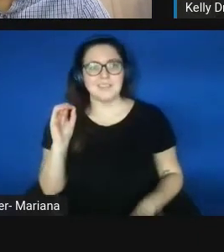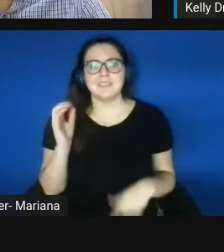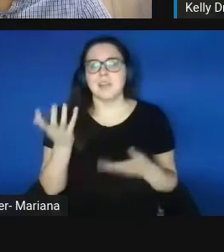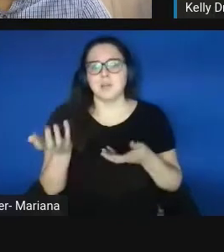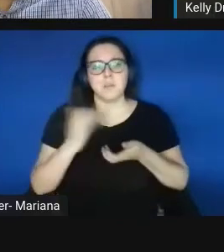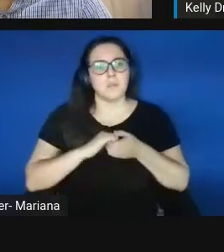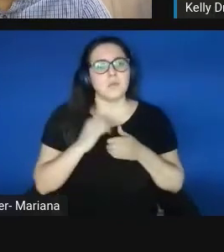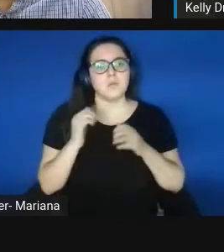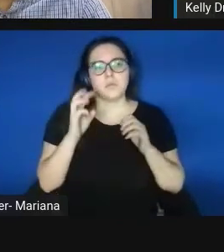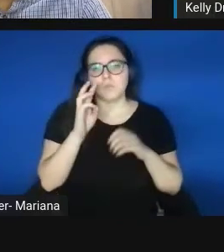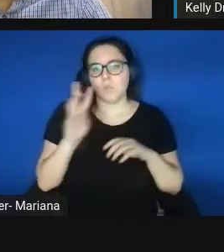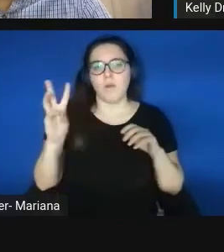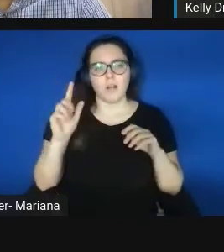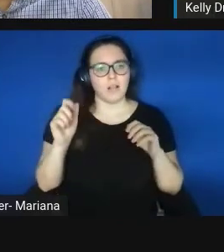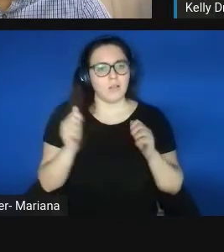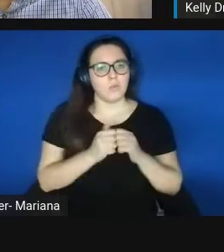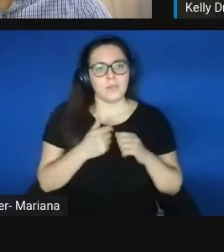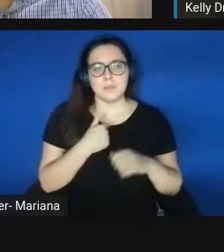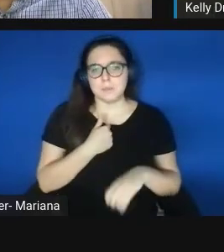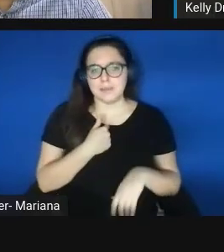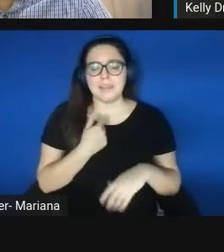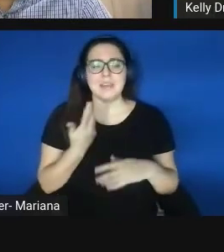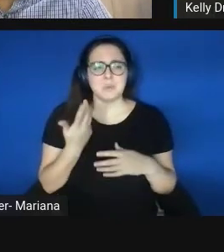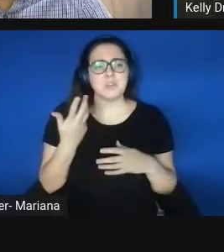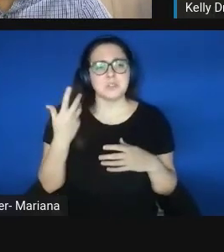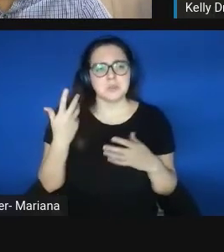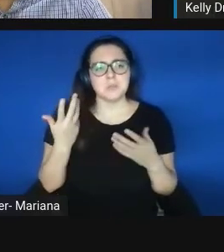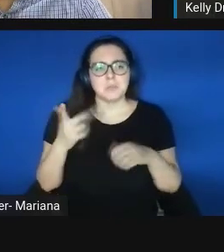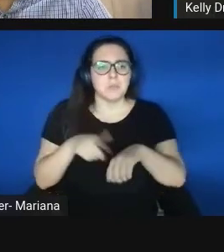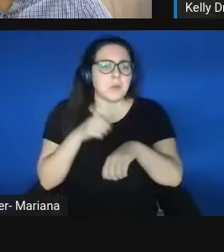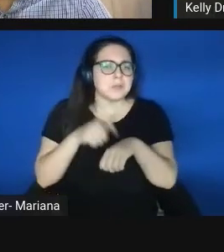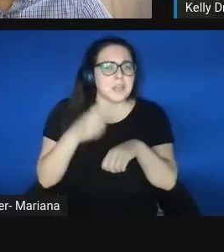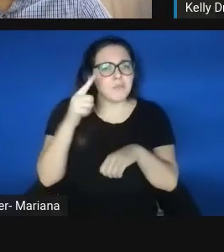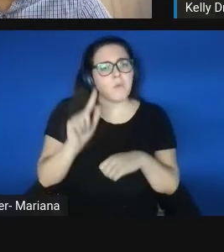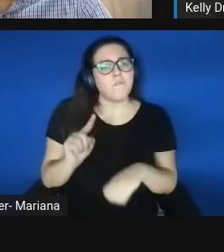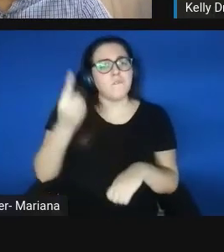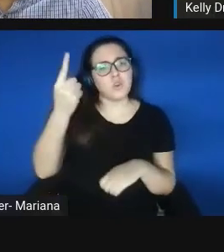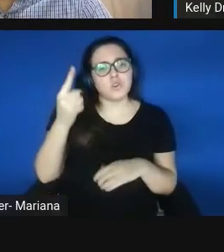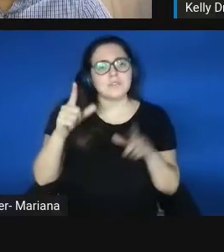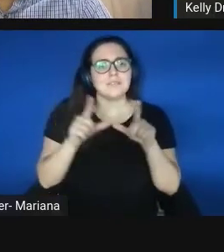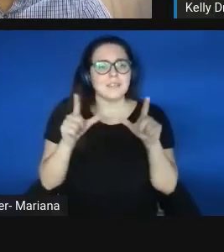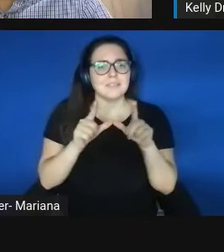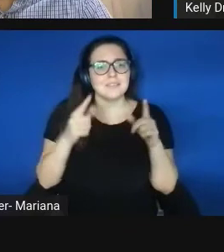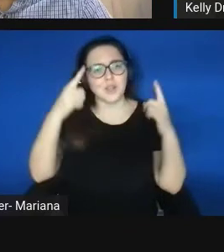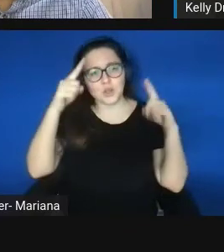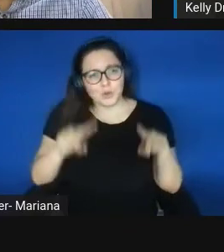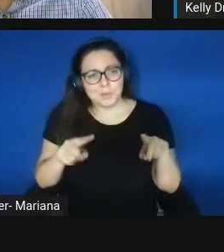It took a while for our first licensing agreement, I would say about a year of me just sitting on it